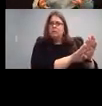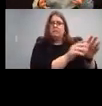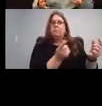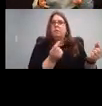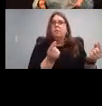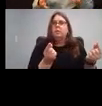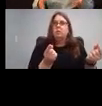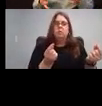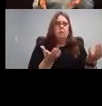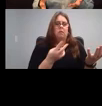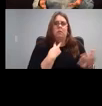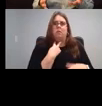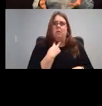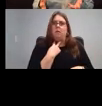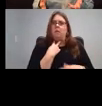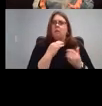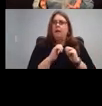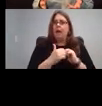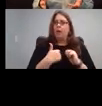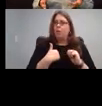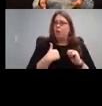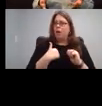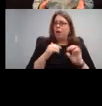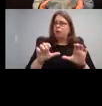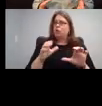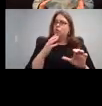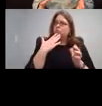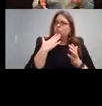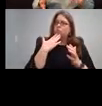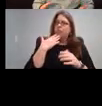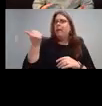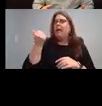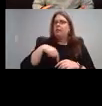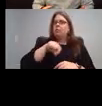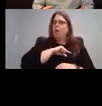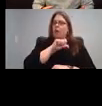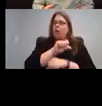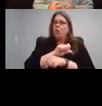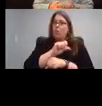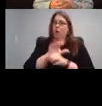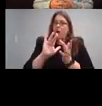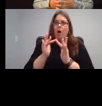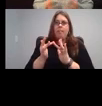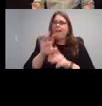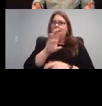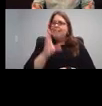How do I how do i do my my best quality work online, when I have never done that before. And I don't know where